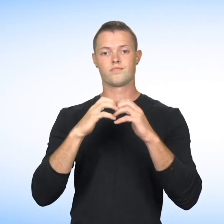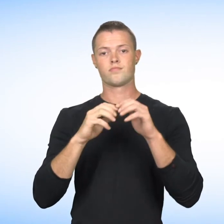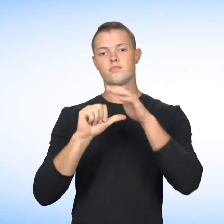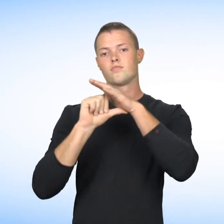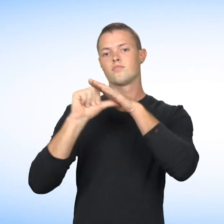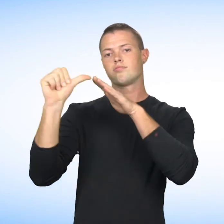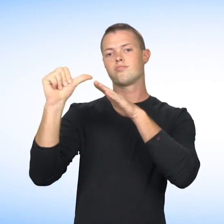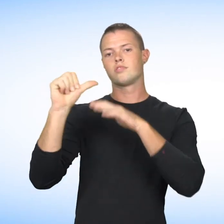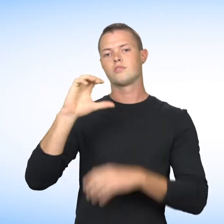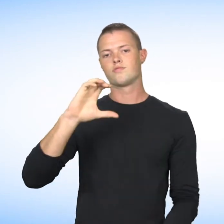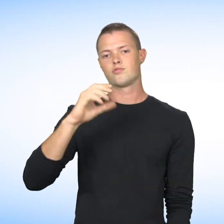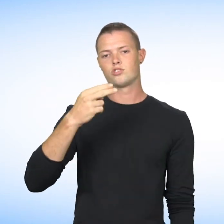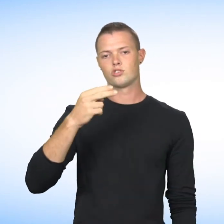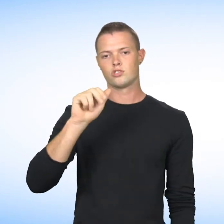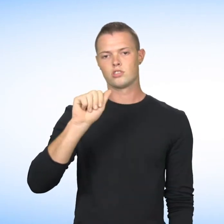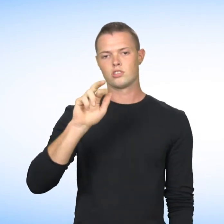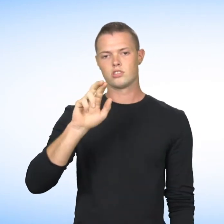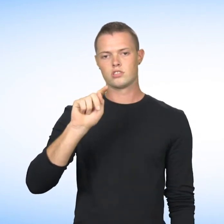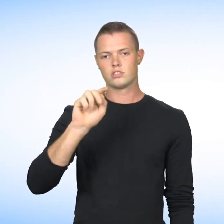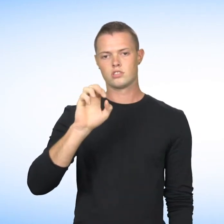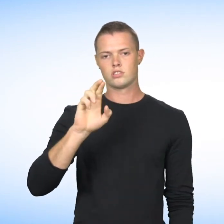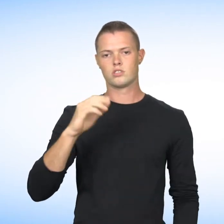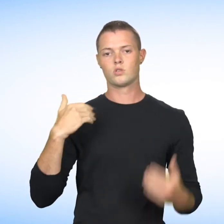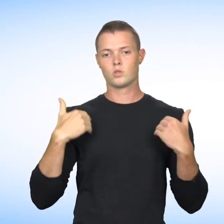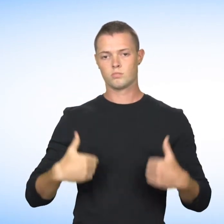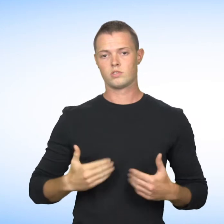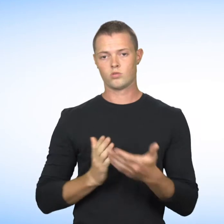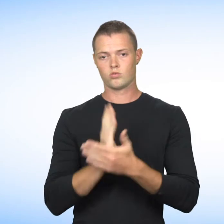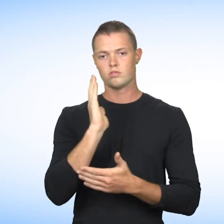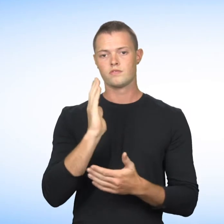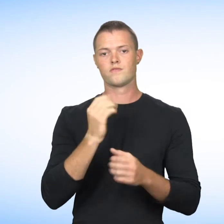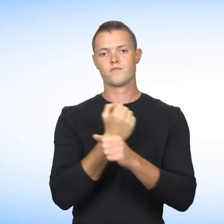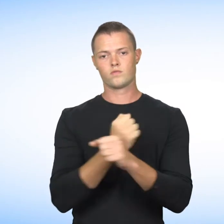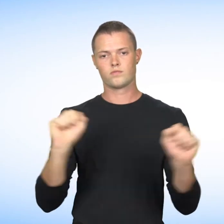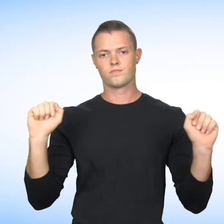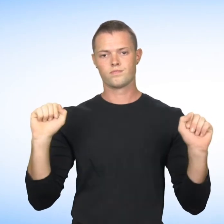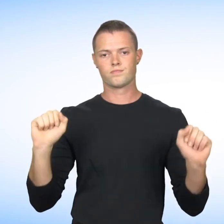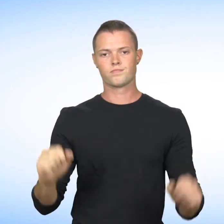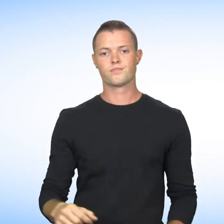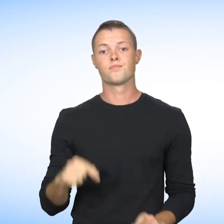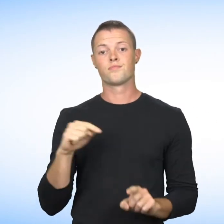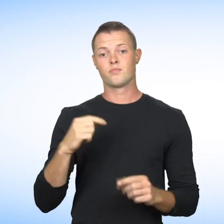Human Rights and Freedoms in 1976